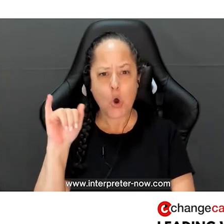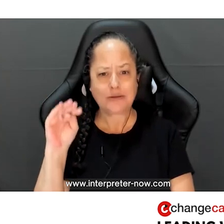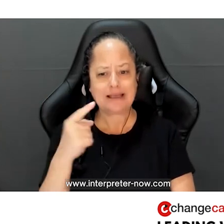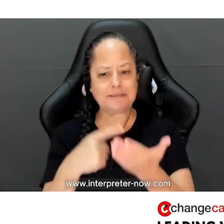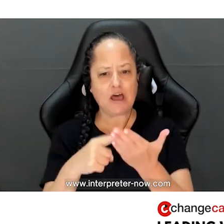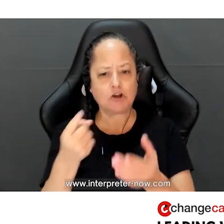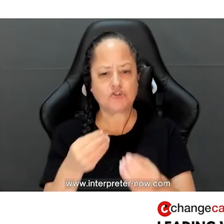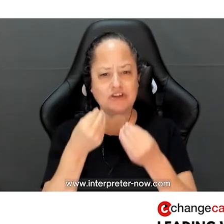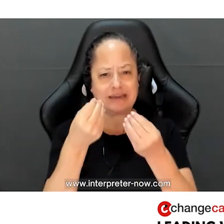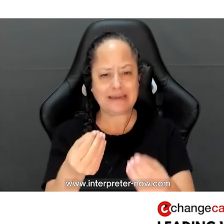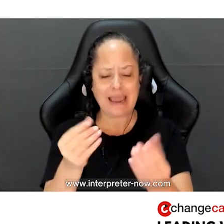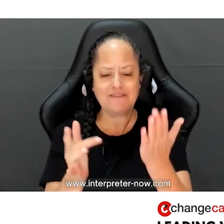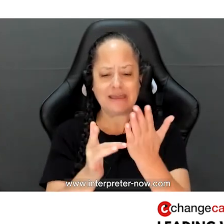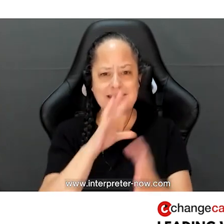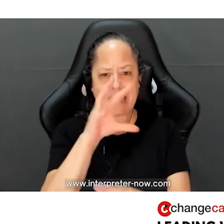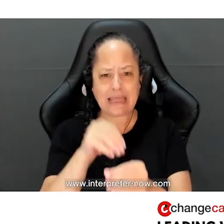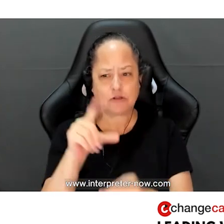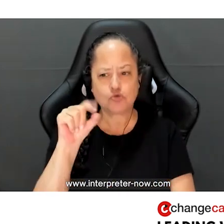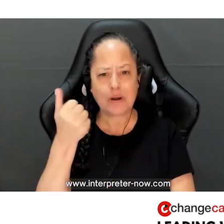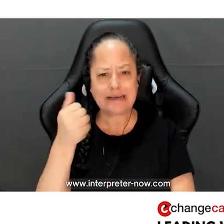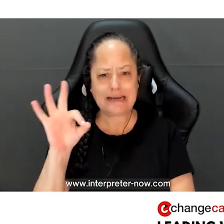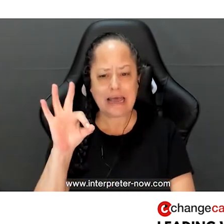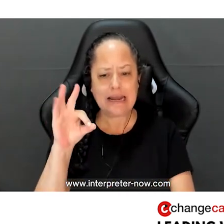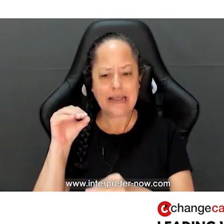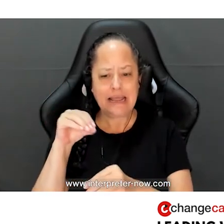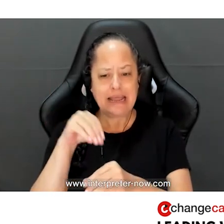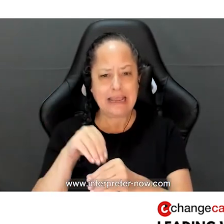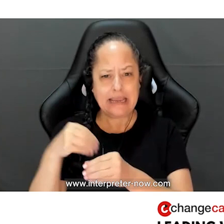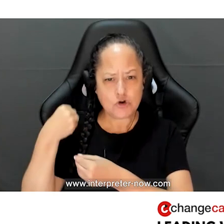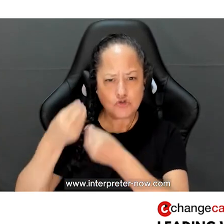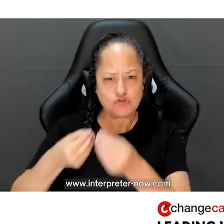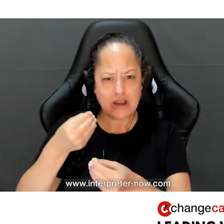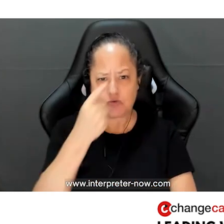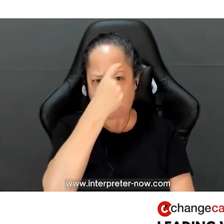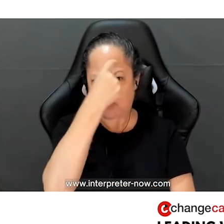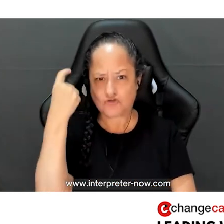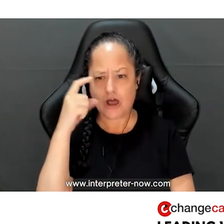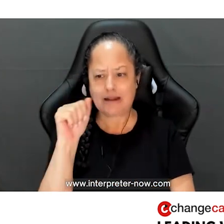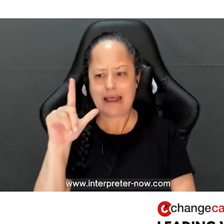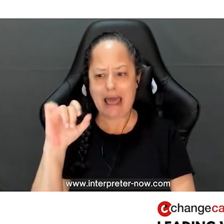she gave in Tech Inclusion 2019, on intergenerational trauma and allyship in tech.